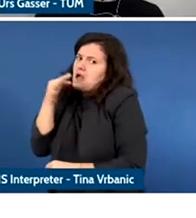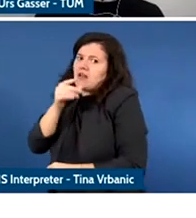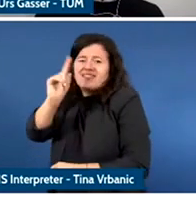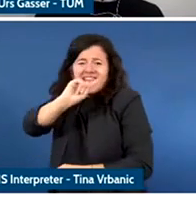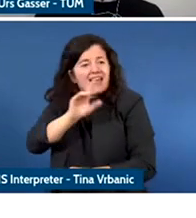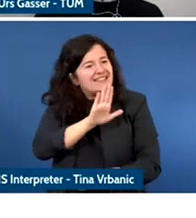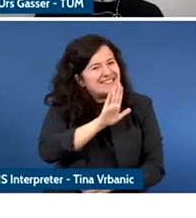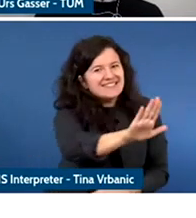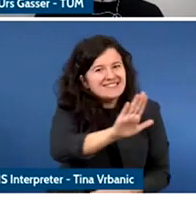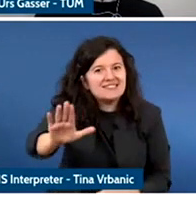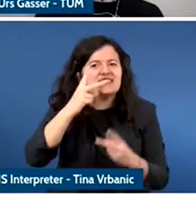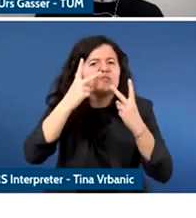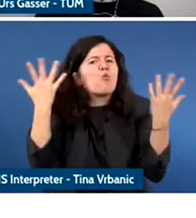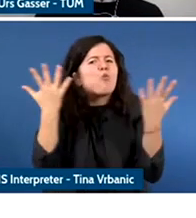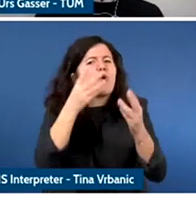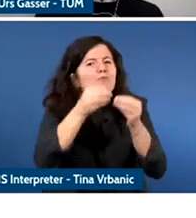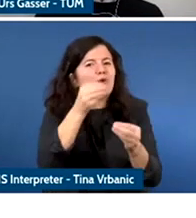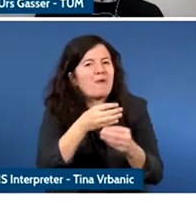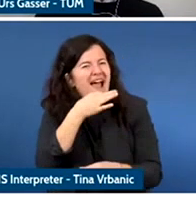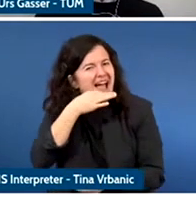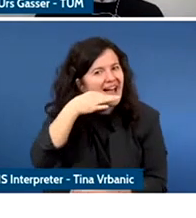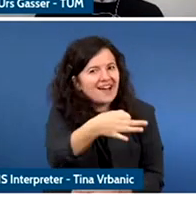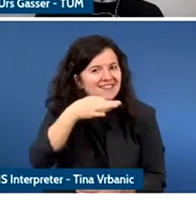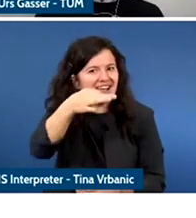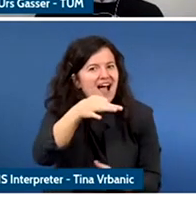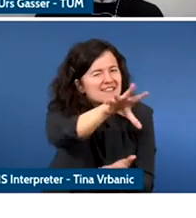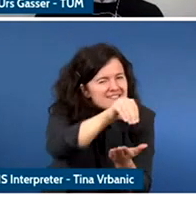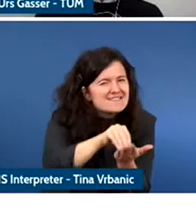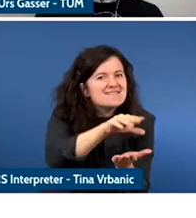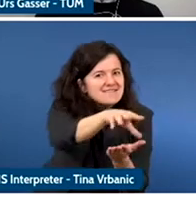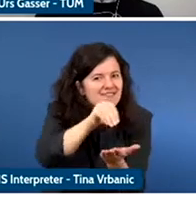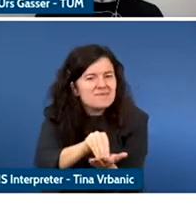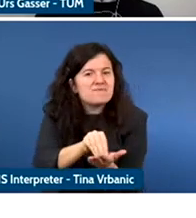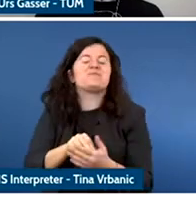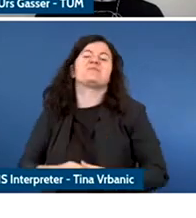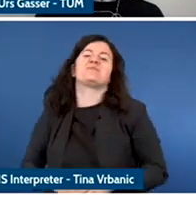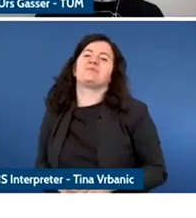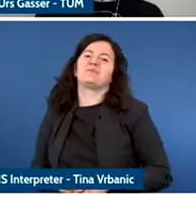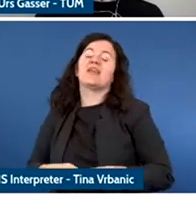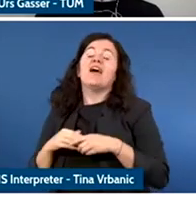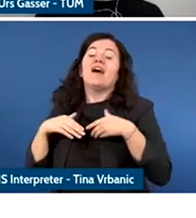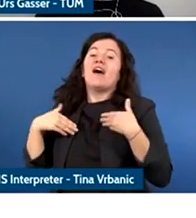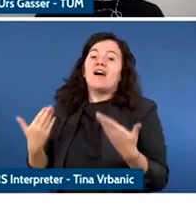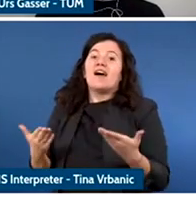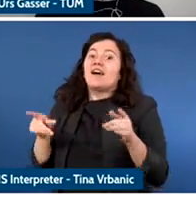There are many other issues but I want to add one to the list, that is access to data.